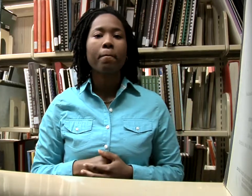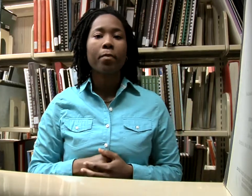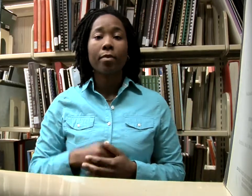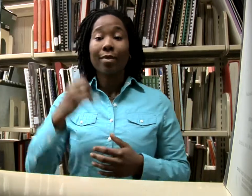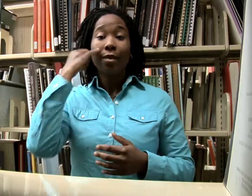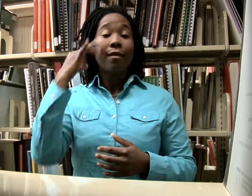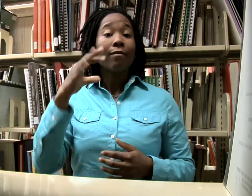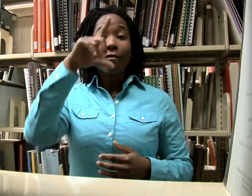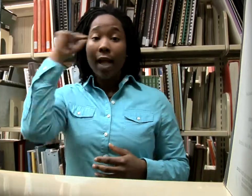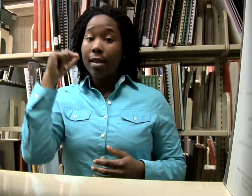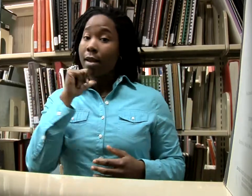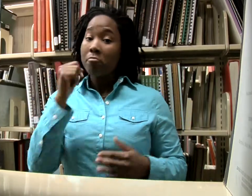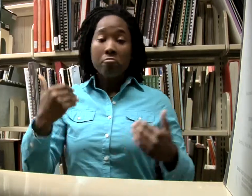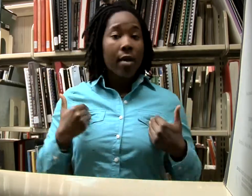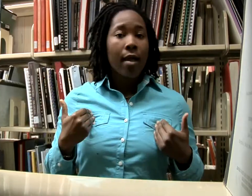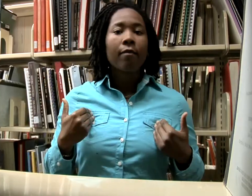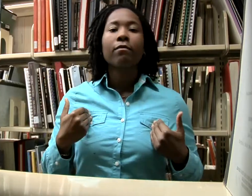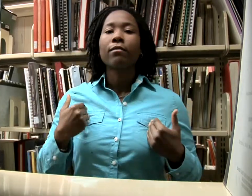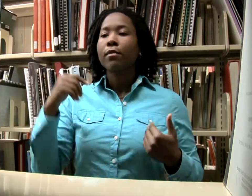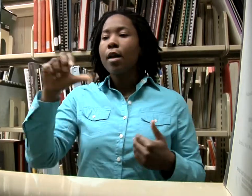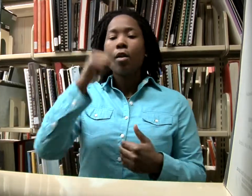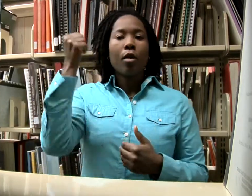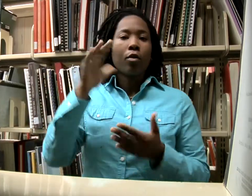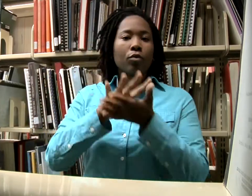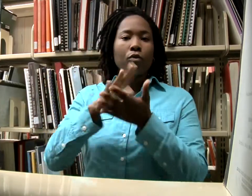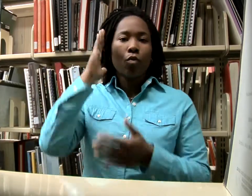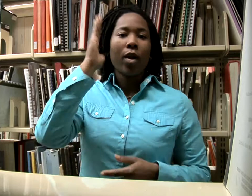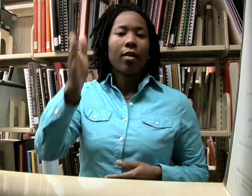So if Gallaudet doesn't have it, chances are -